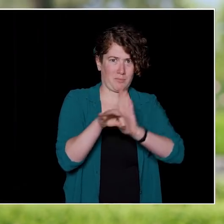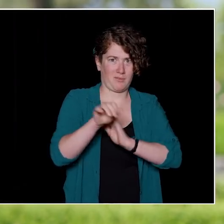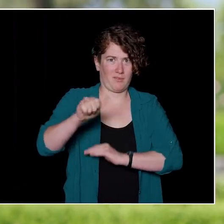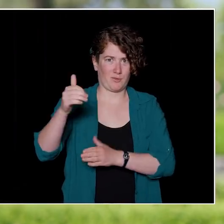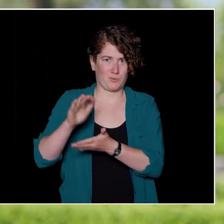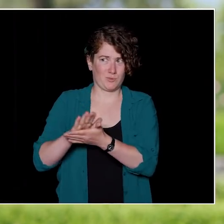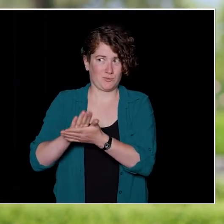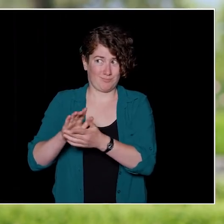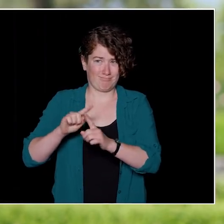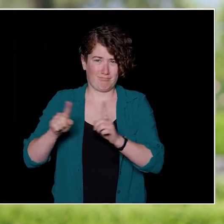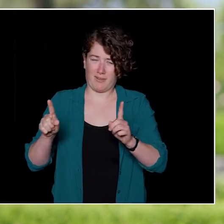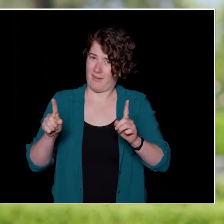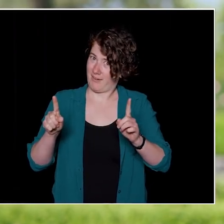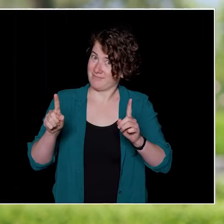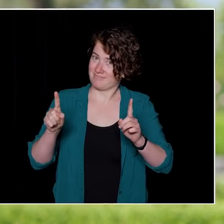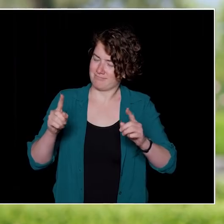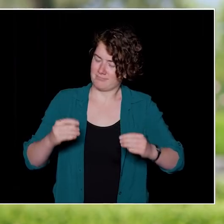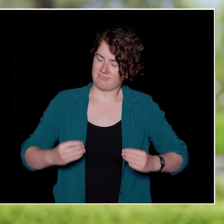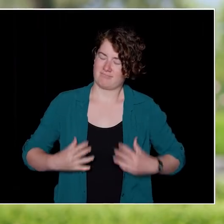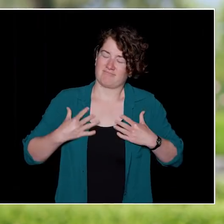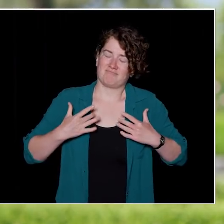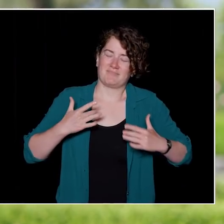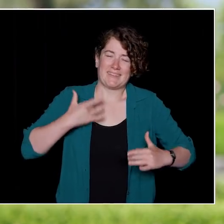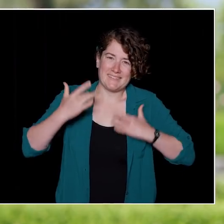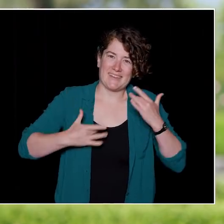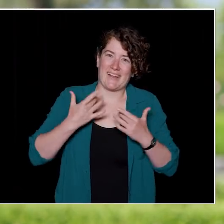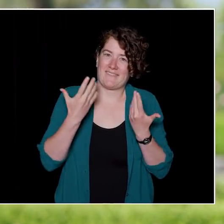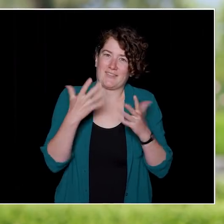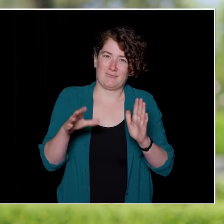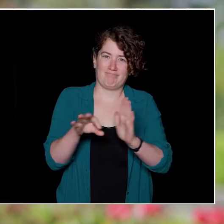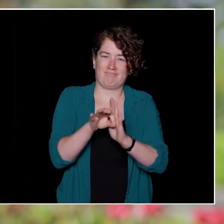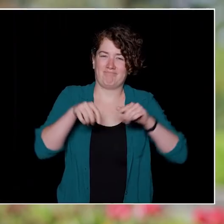and we are so delighted that you chose UBC.